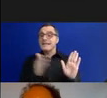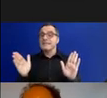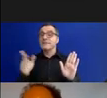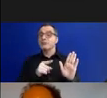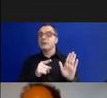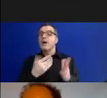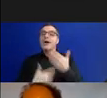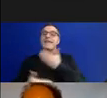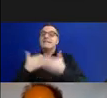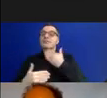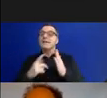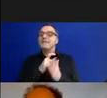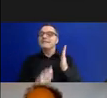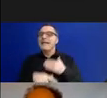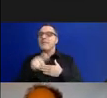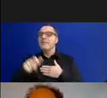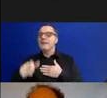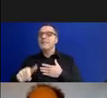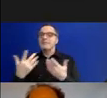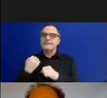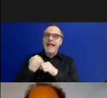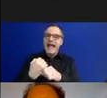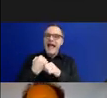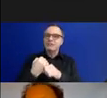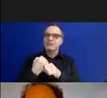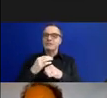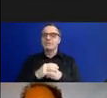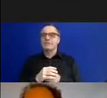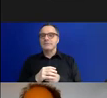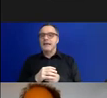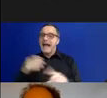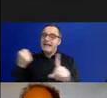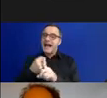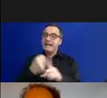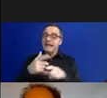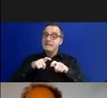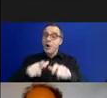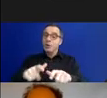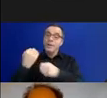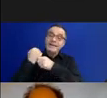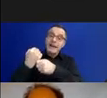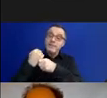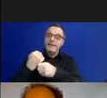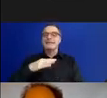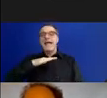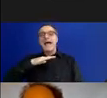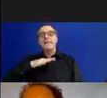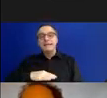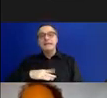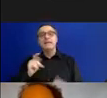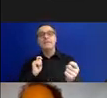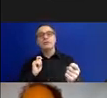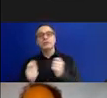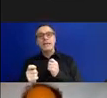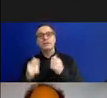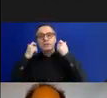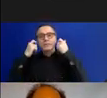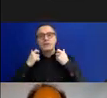very much highlighted on-going campaigns and the need for changes to legislation that still need to